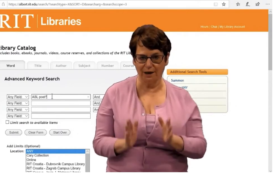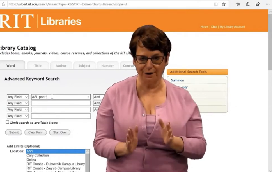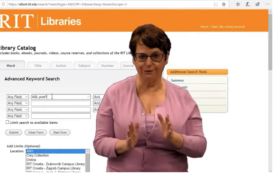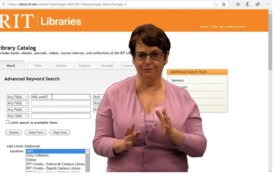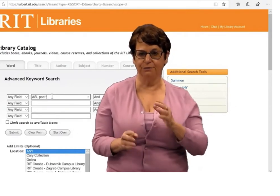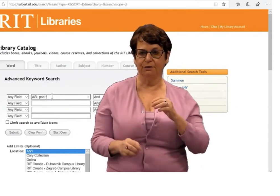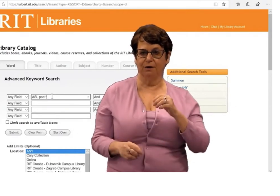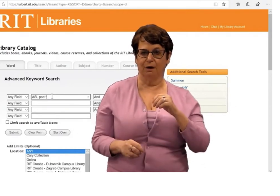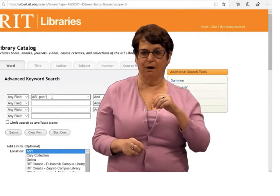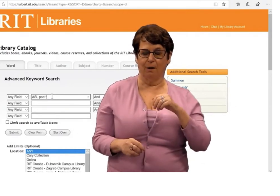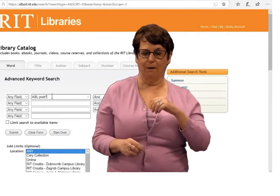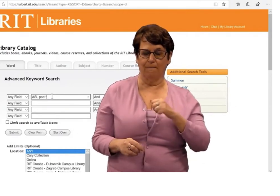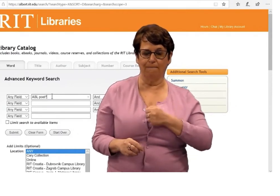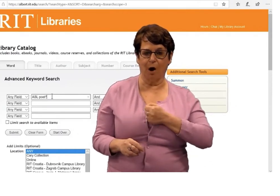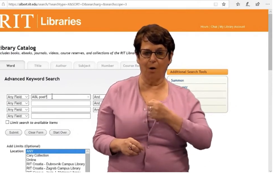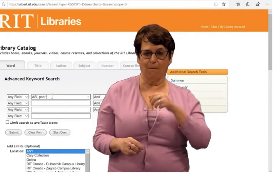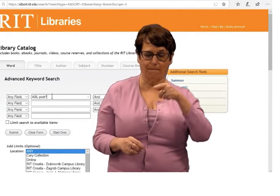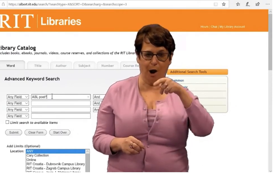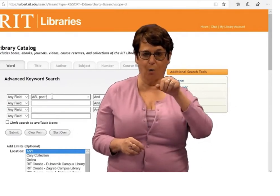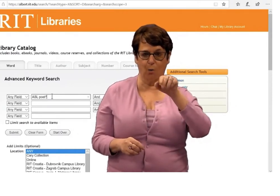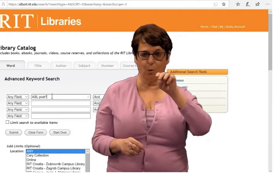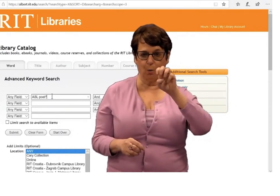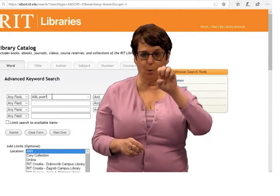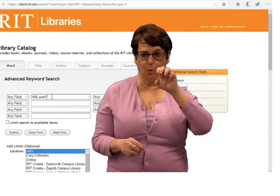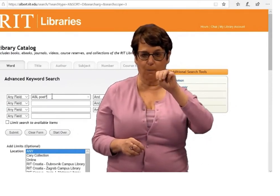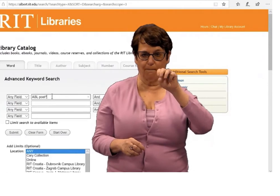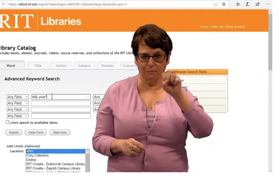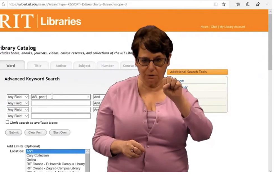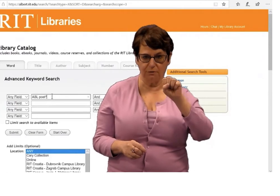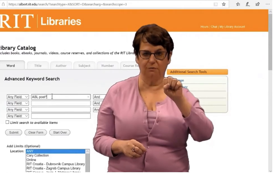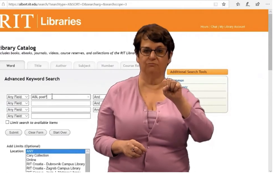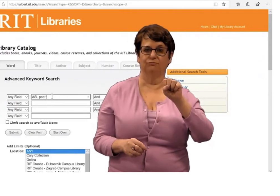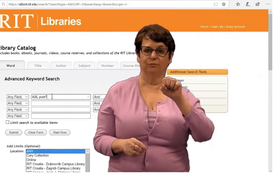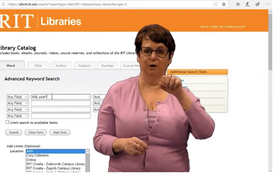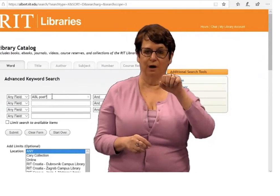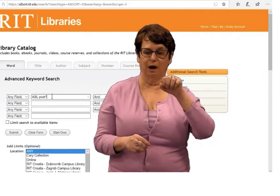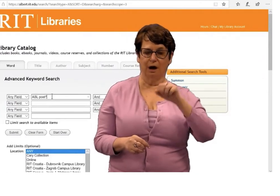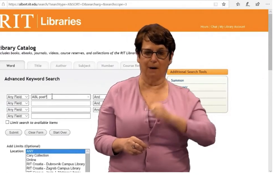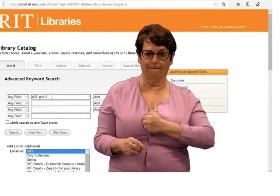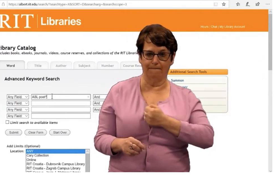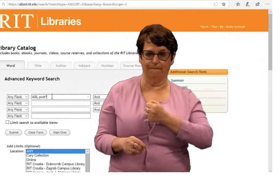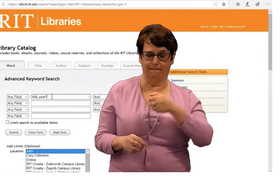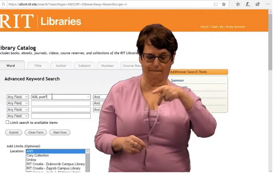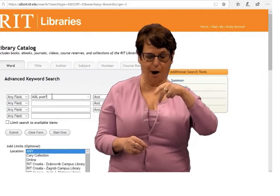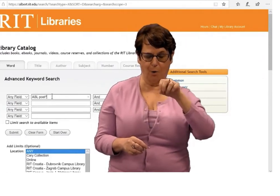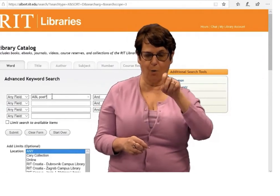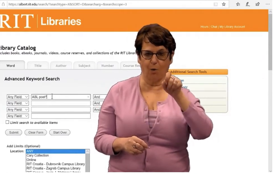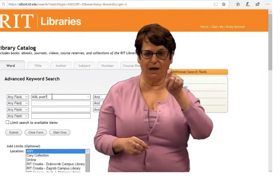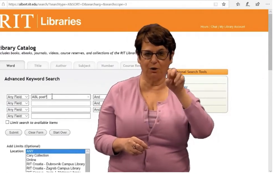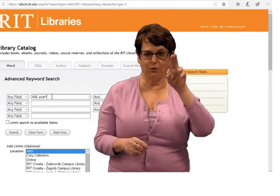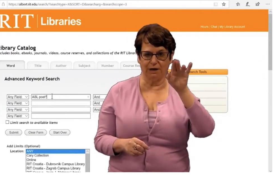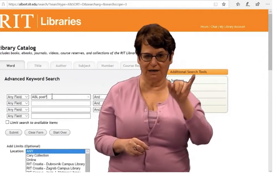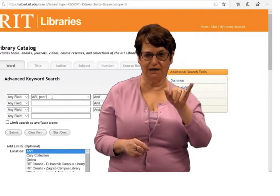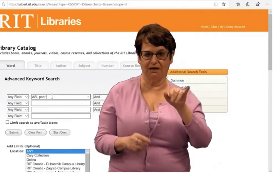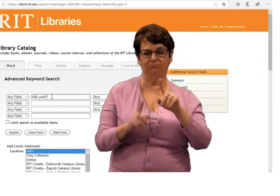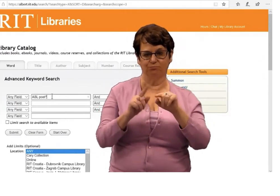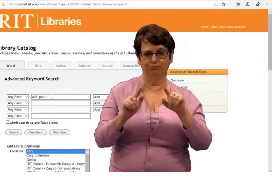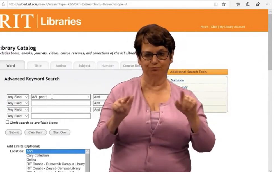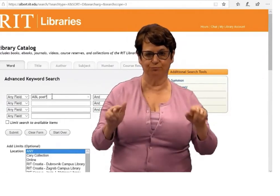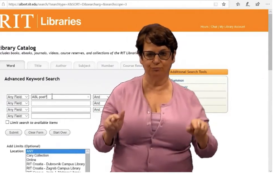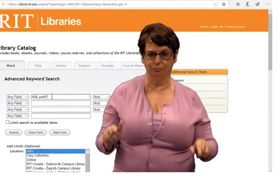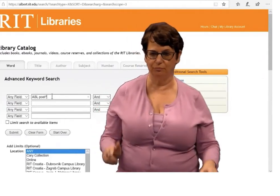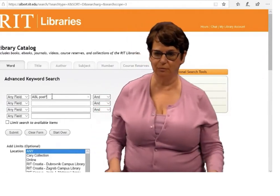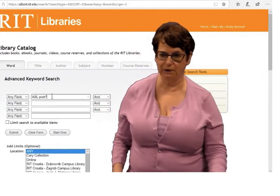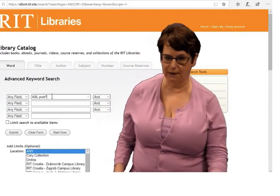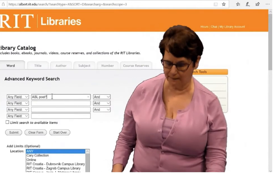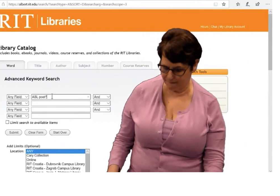like poets, poems, poetry, et cetera.